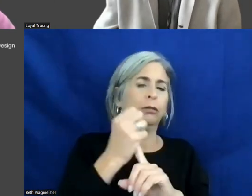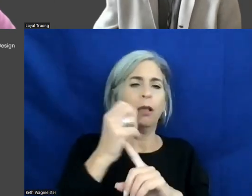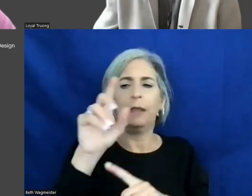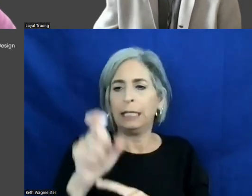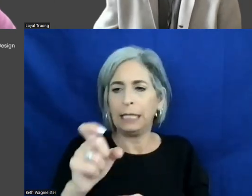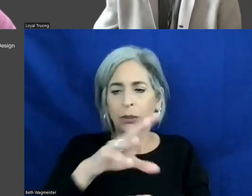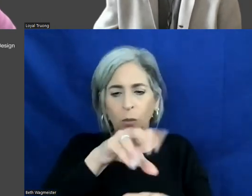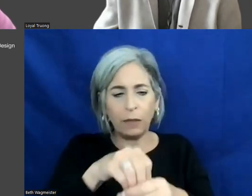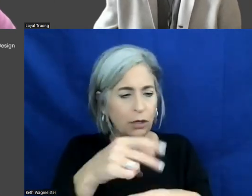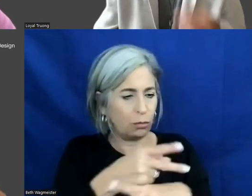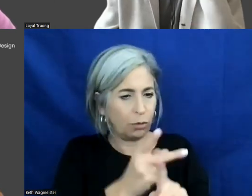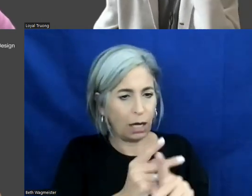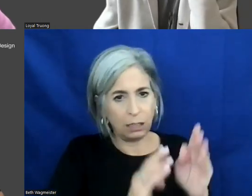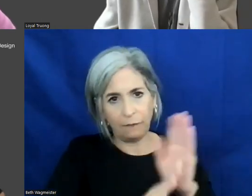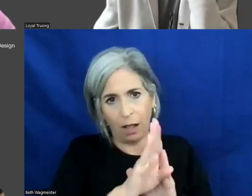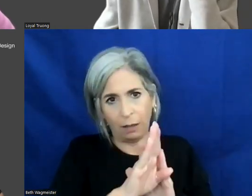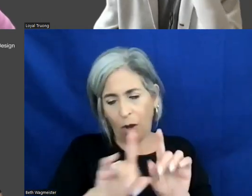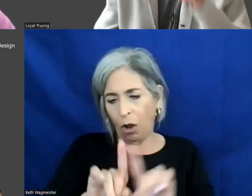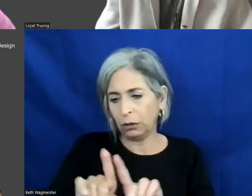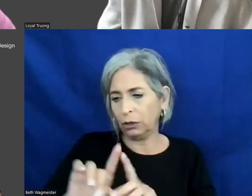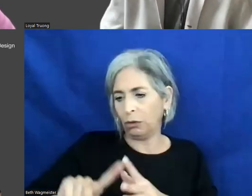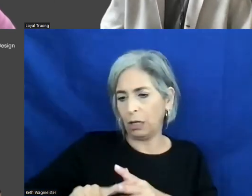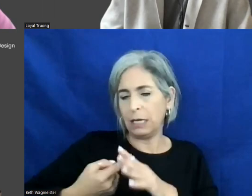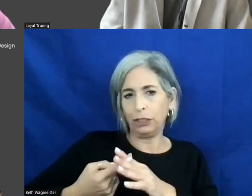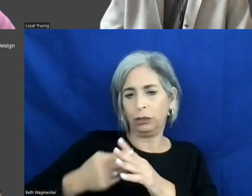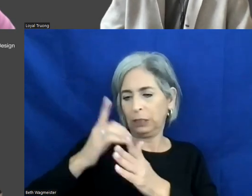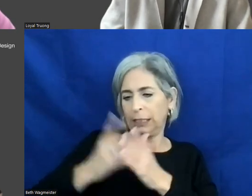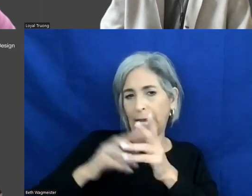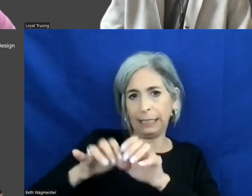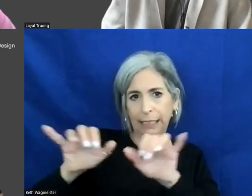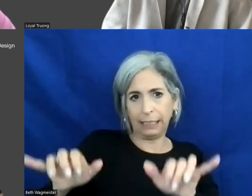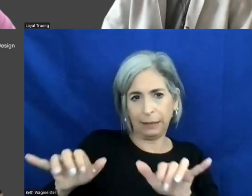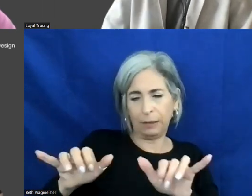as well as in your initial design systems or any of the libraries that you're using.